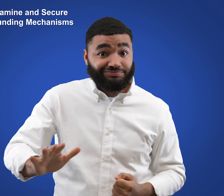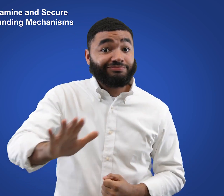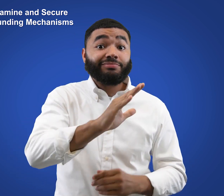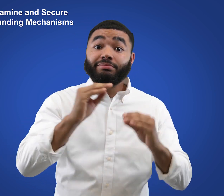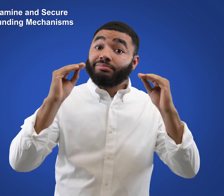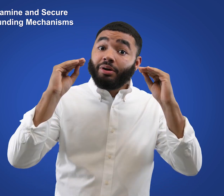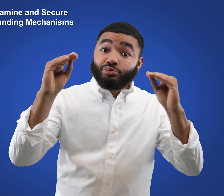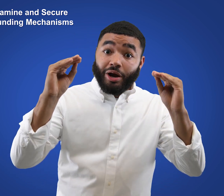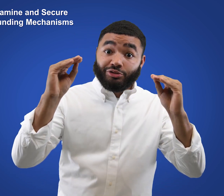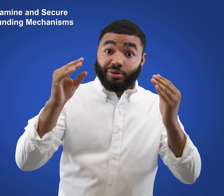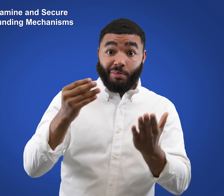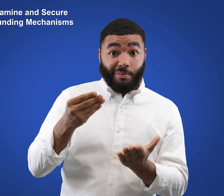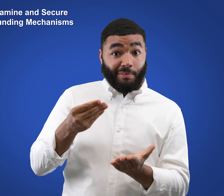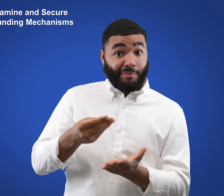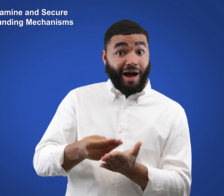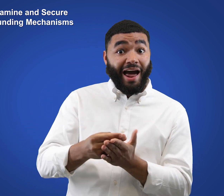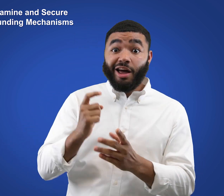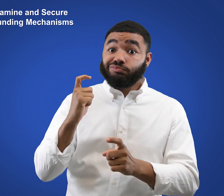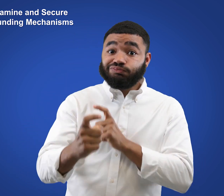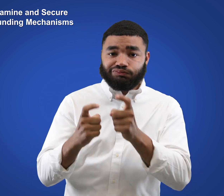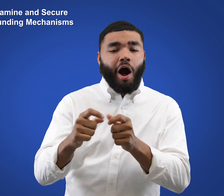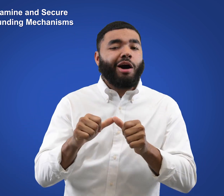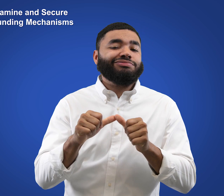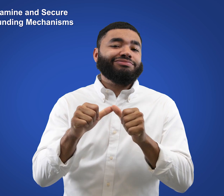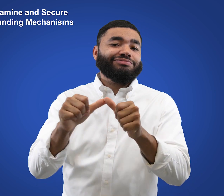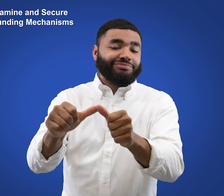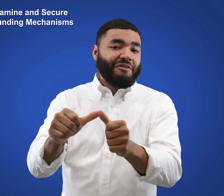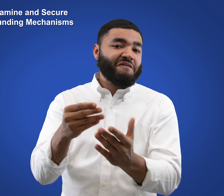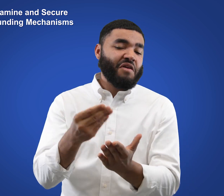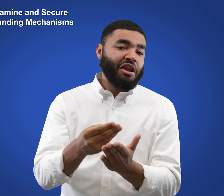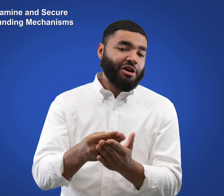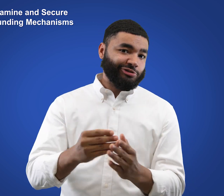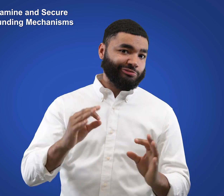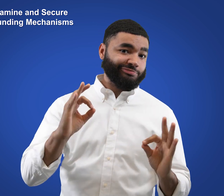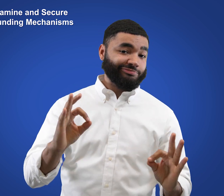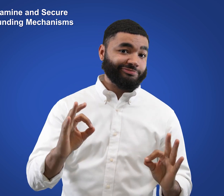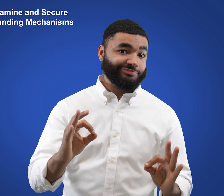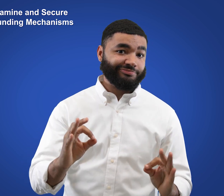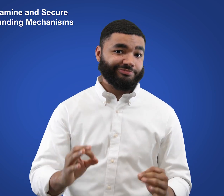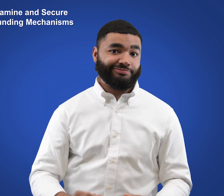in its educational endeavors and maintains its financial health.